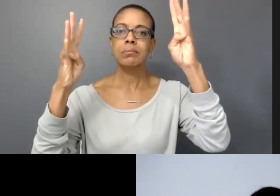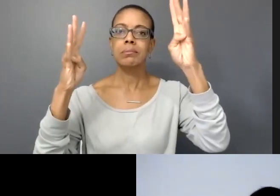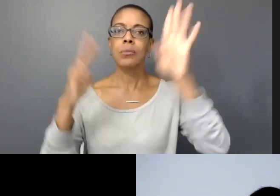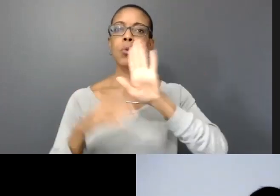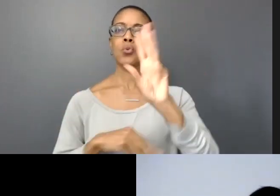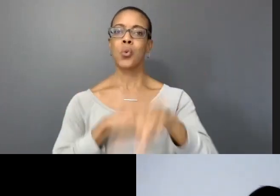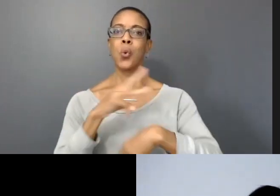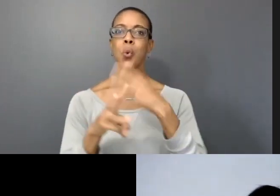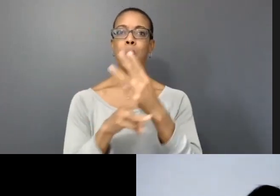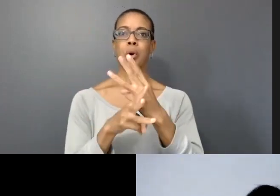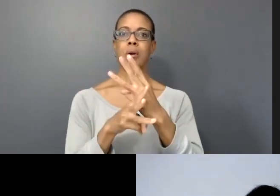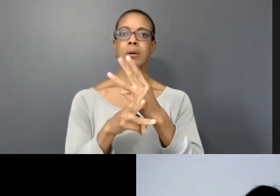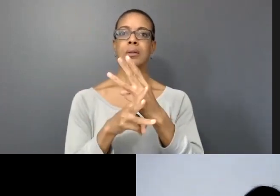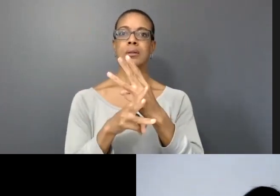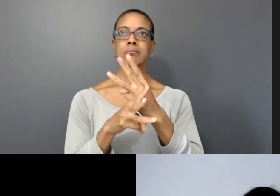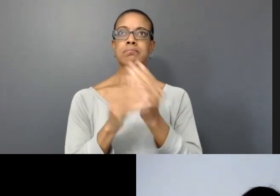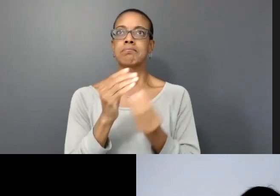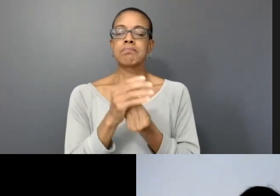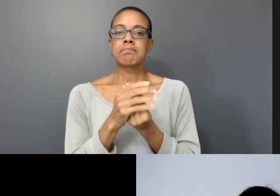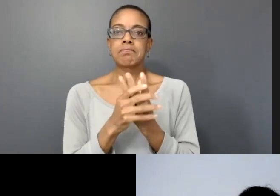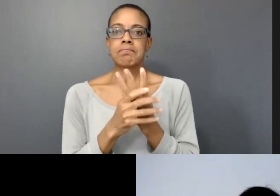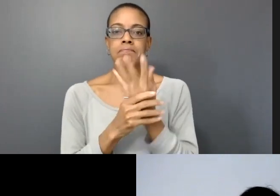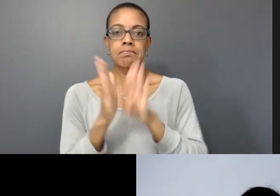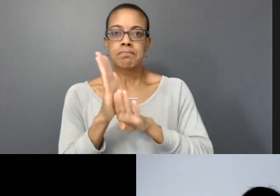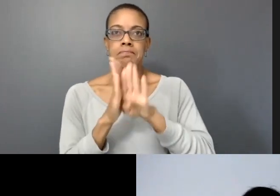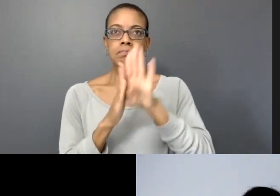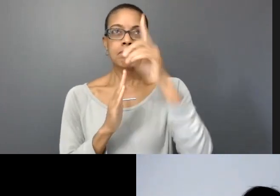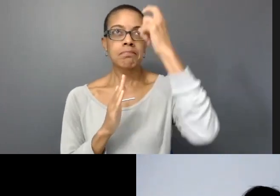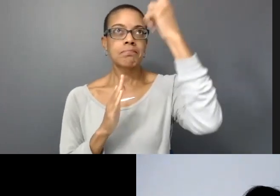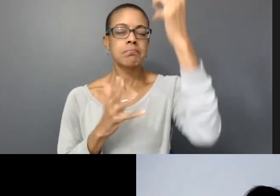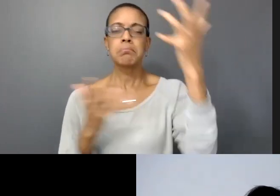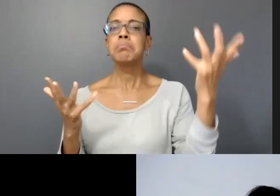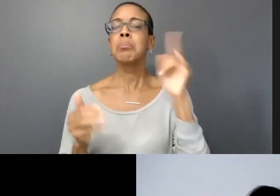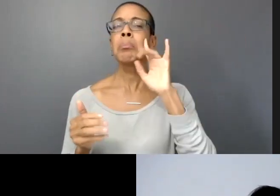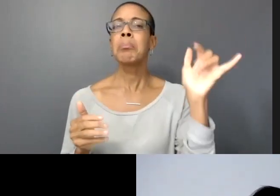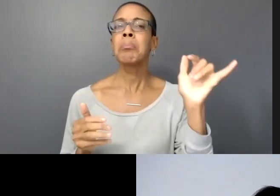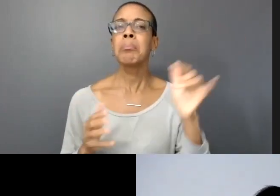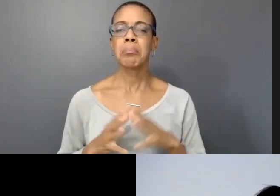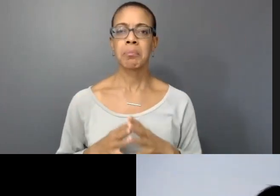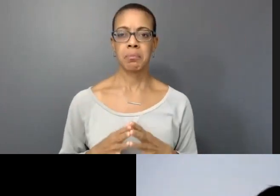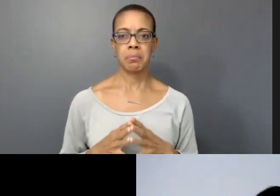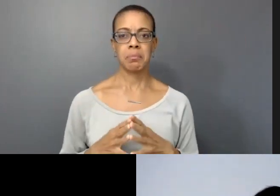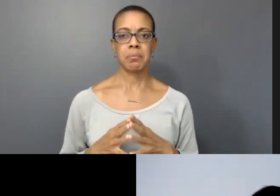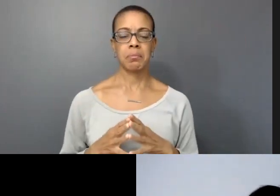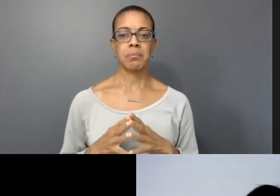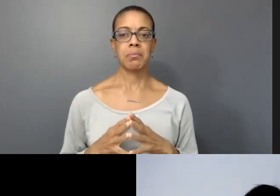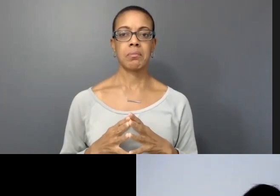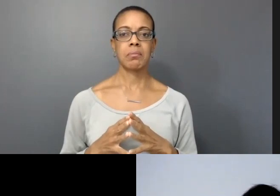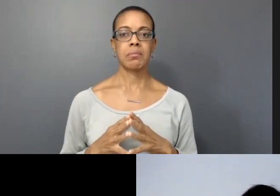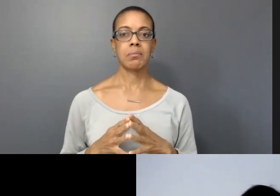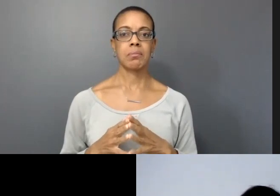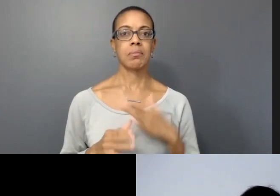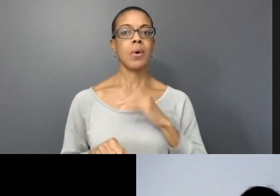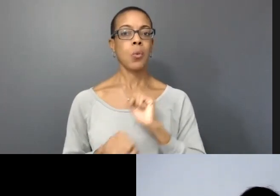This is one of the works Ive been centering on, working with vibration ,working with quantum